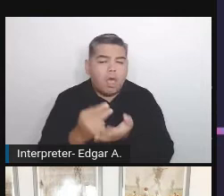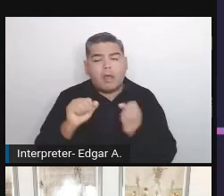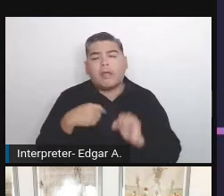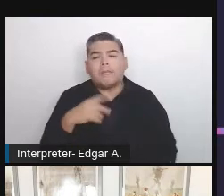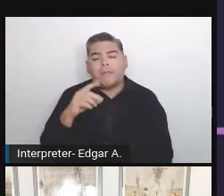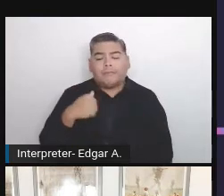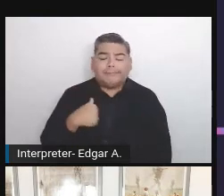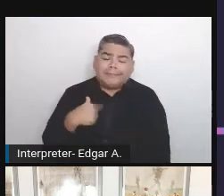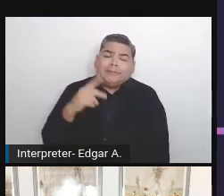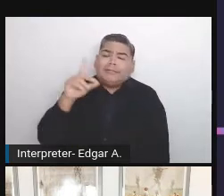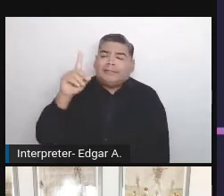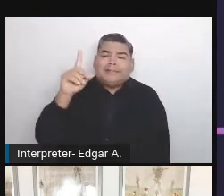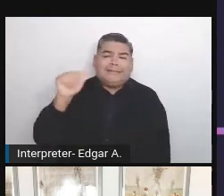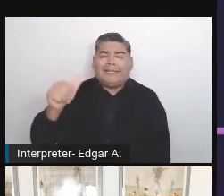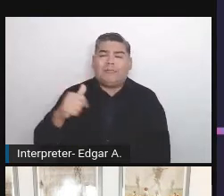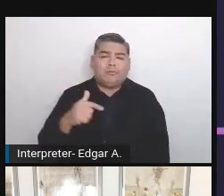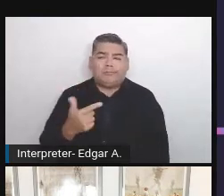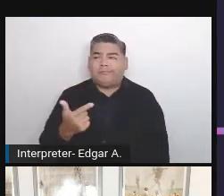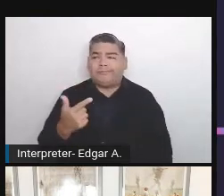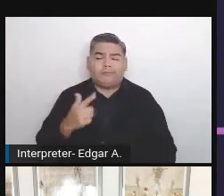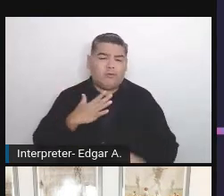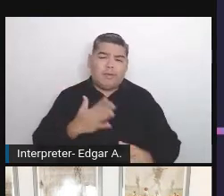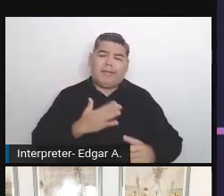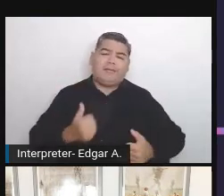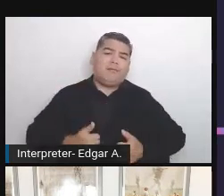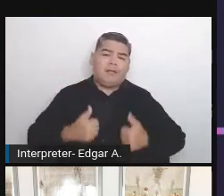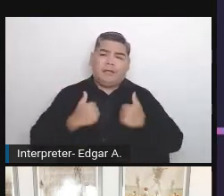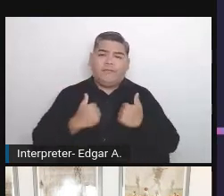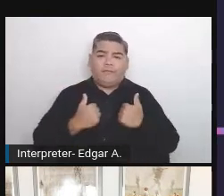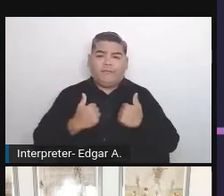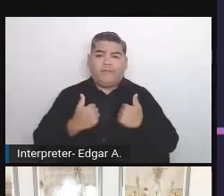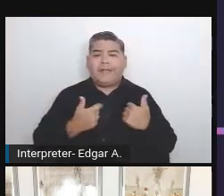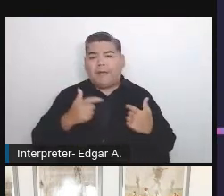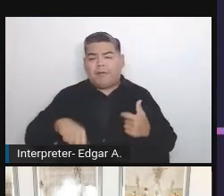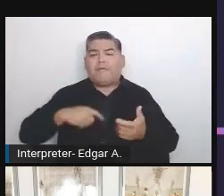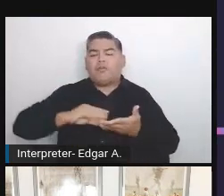to live in this infrastructure.